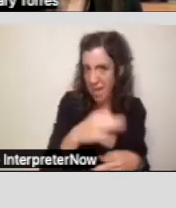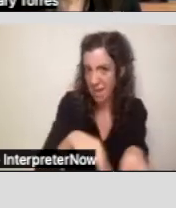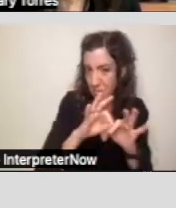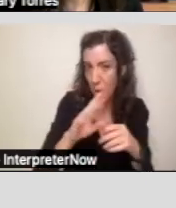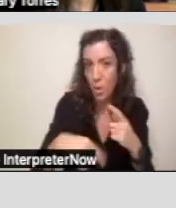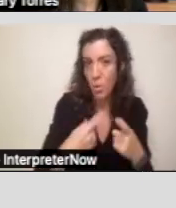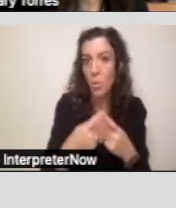consumer?